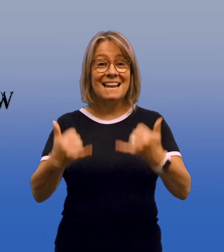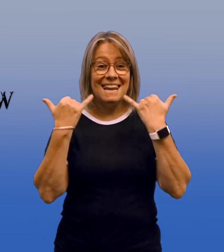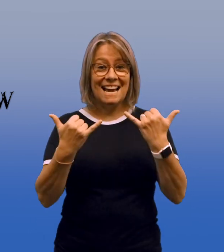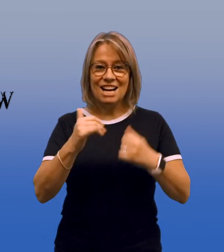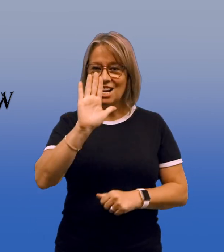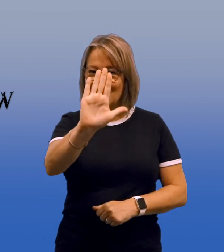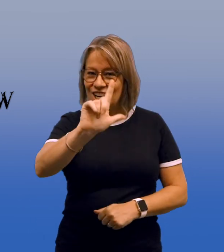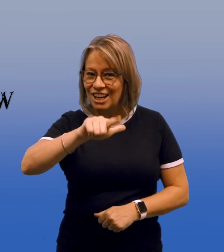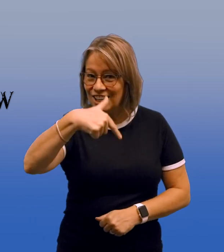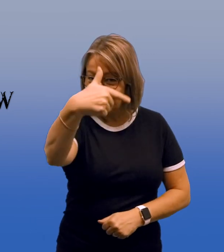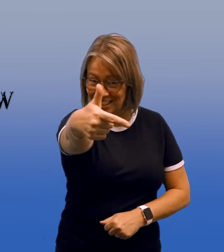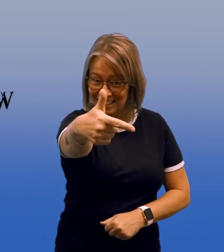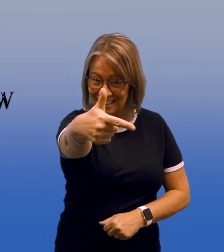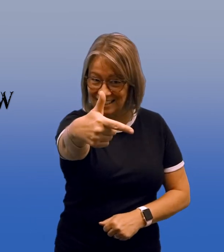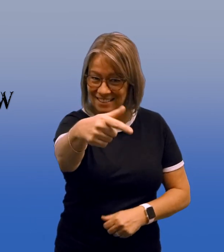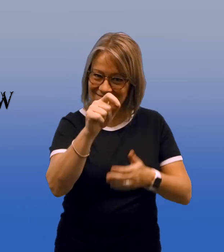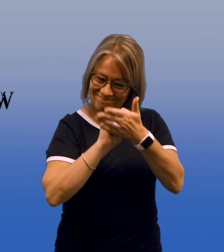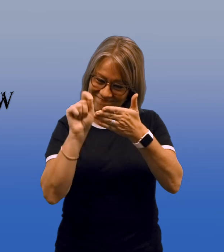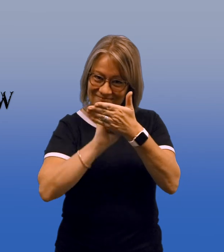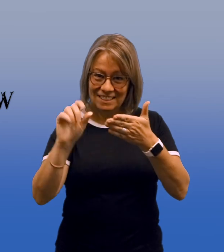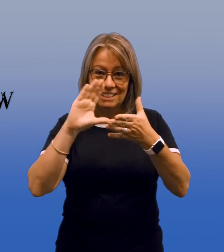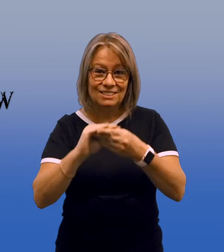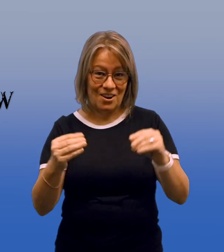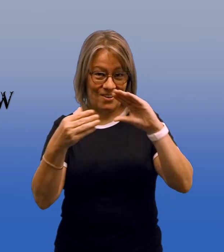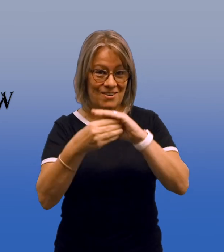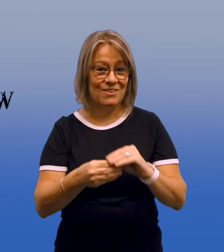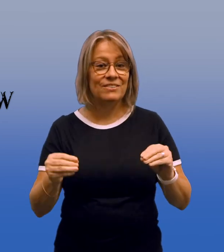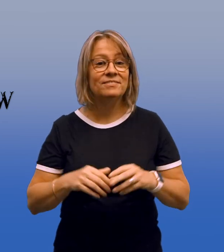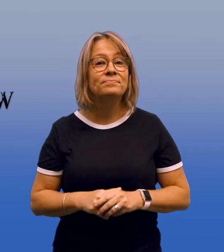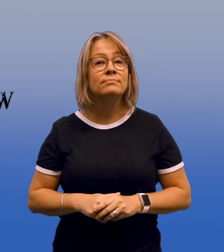Now it's your turn to write a story.